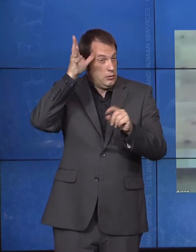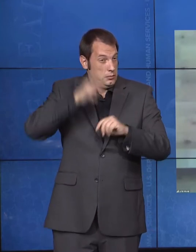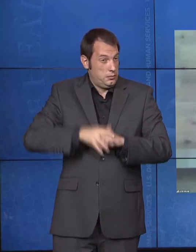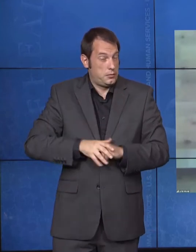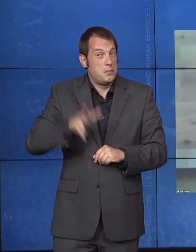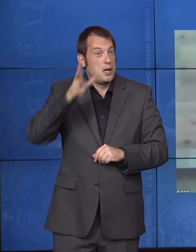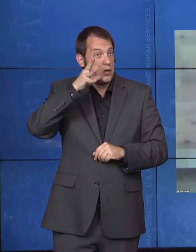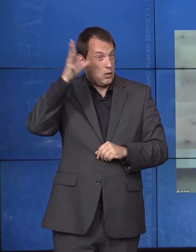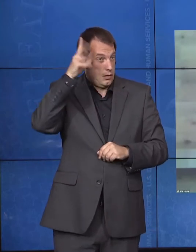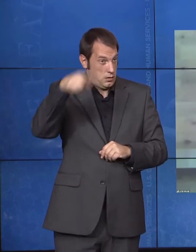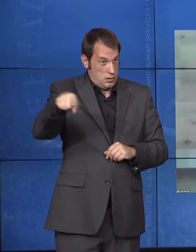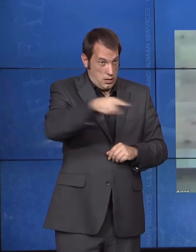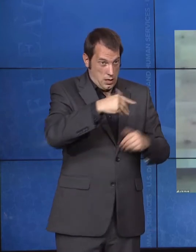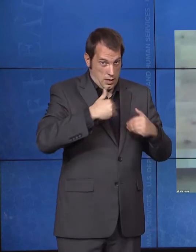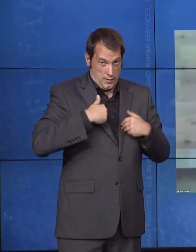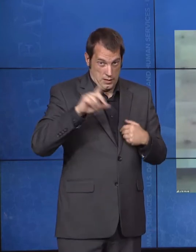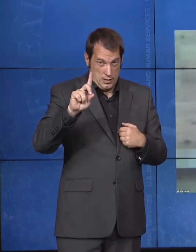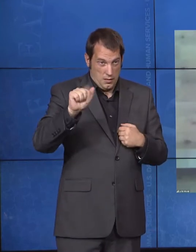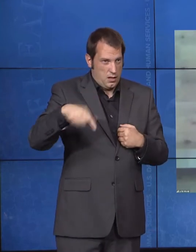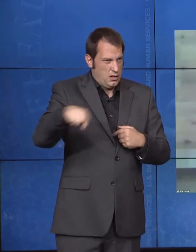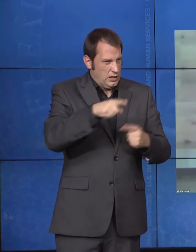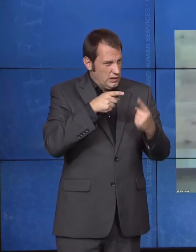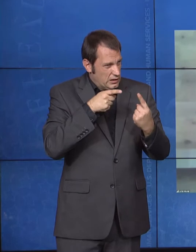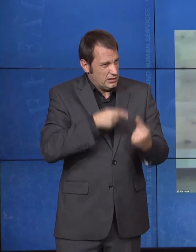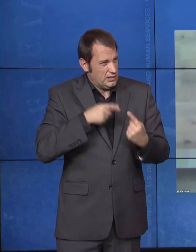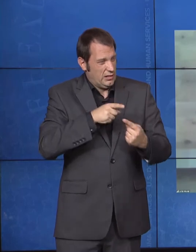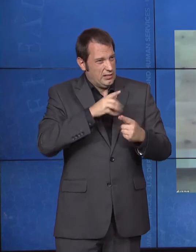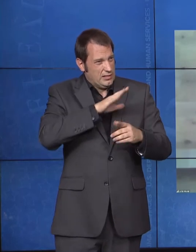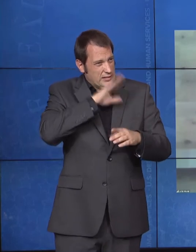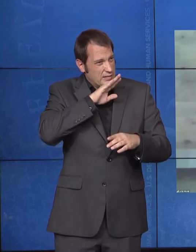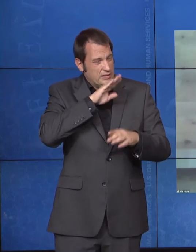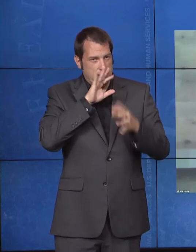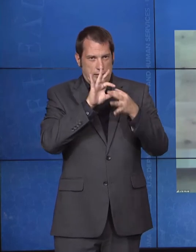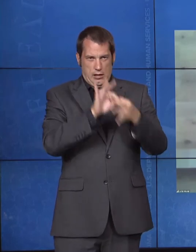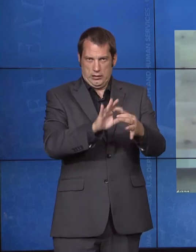in the United States. And I know that you've worked with Roger and his team on this issue